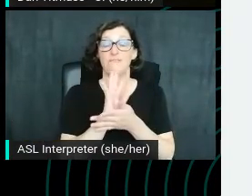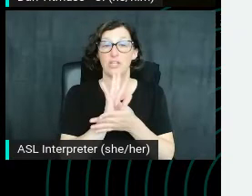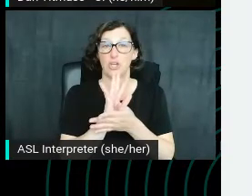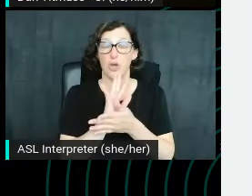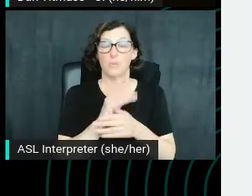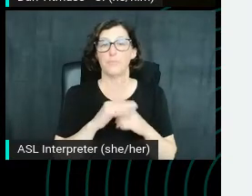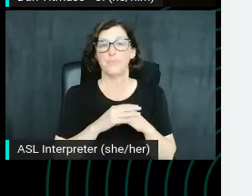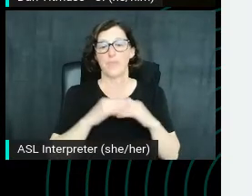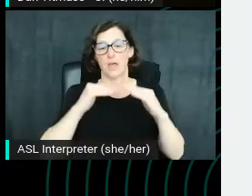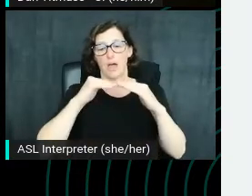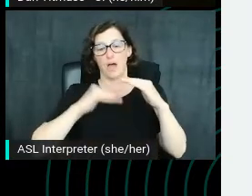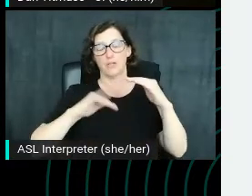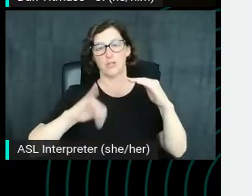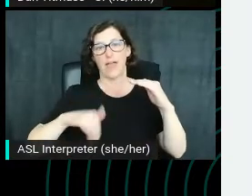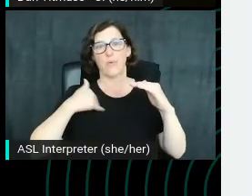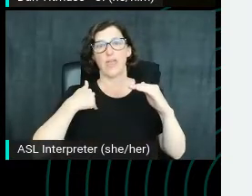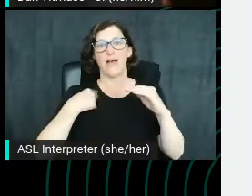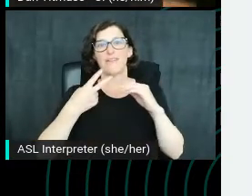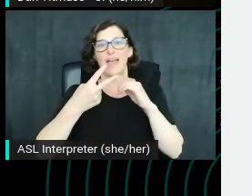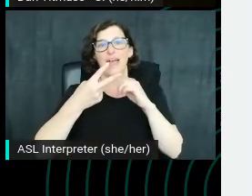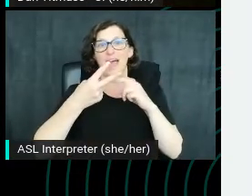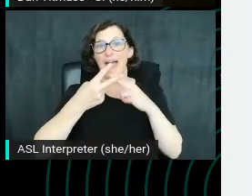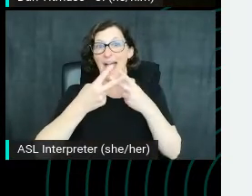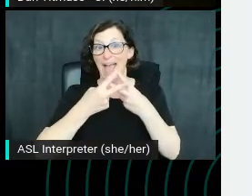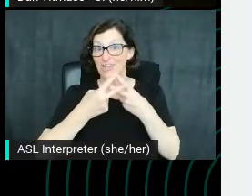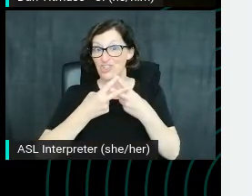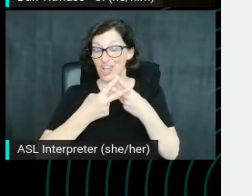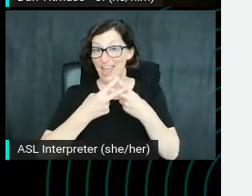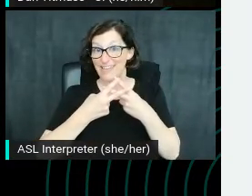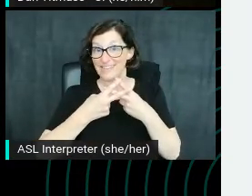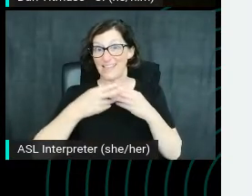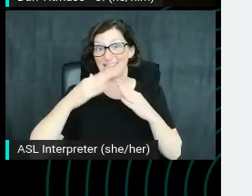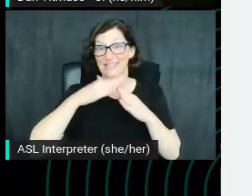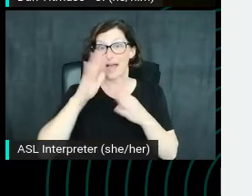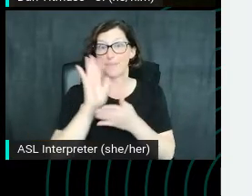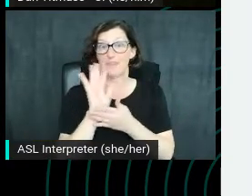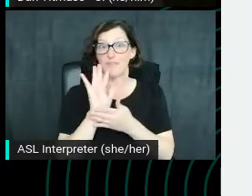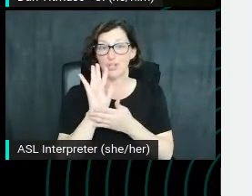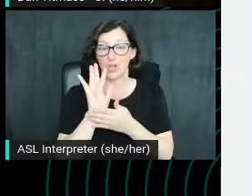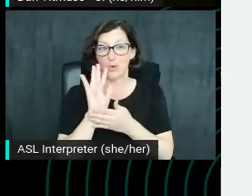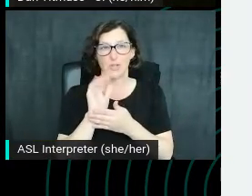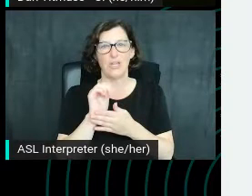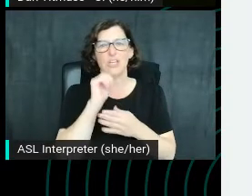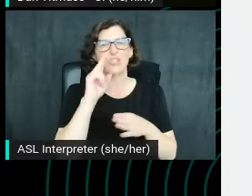that we have hashtags, which actually appear at the top of the video, generally don't use more than five of these, but they can be a